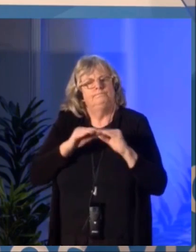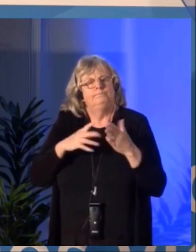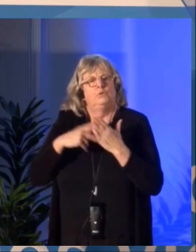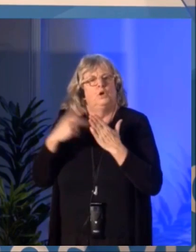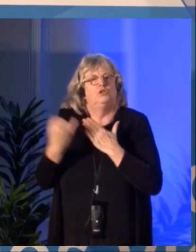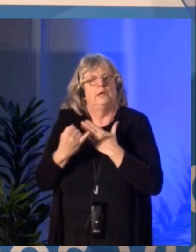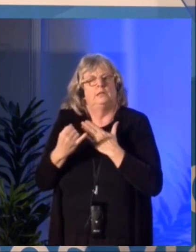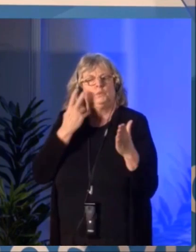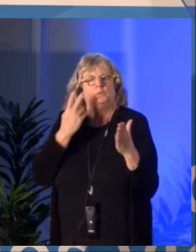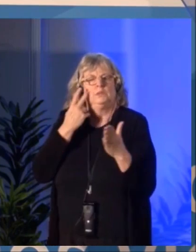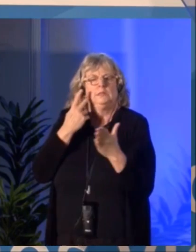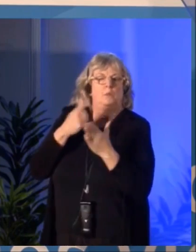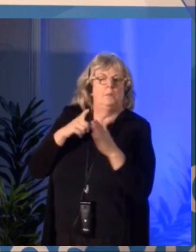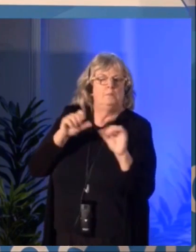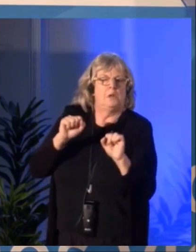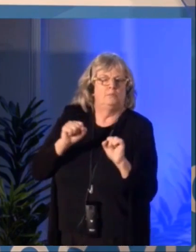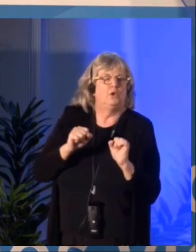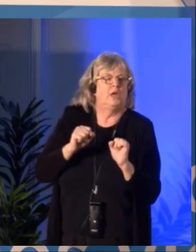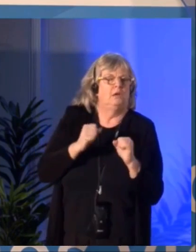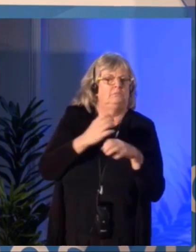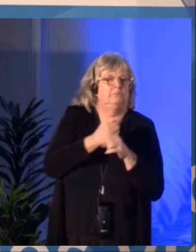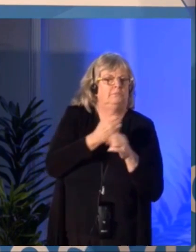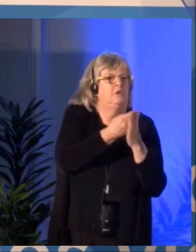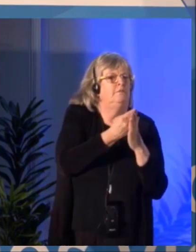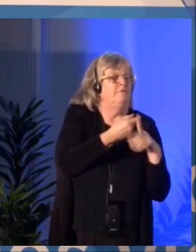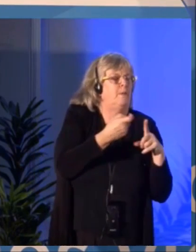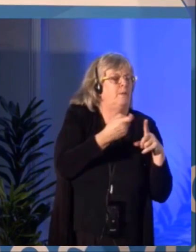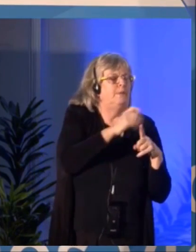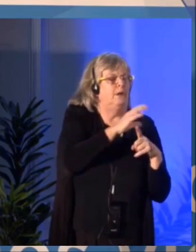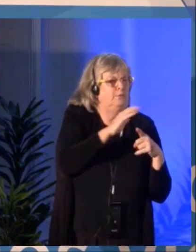and invited by the Council the way we do usually